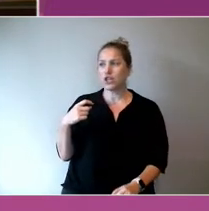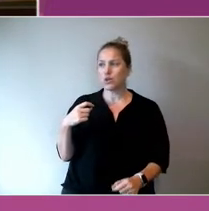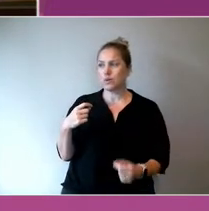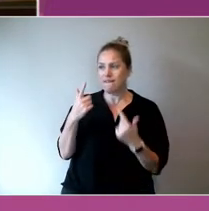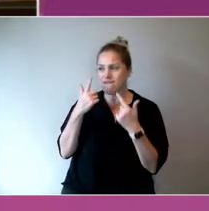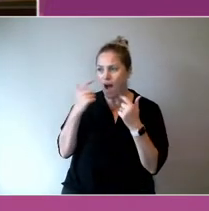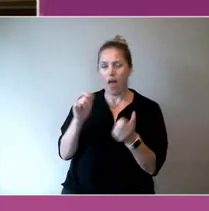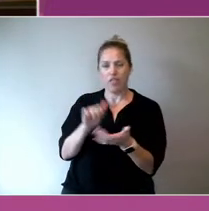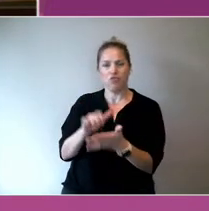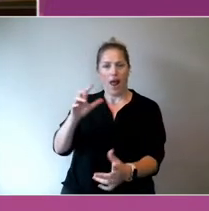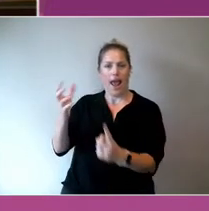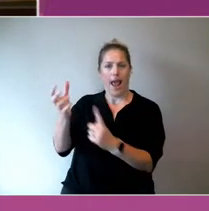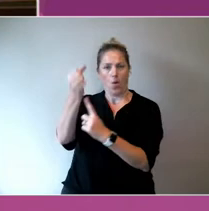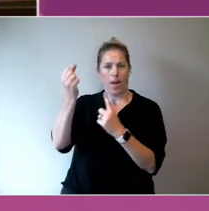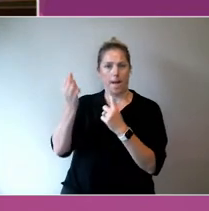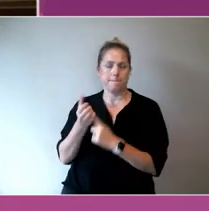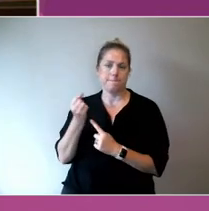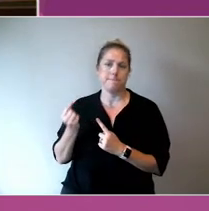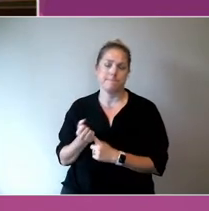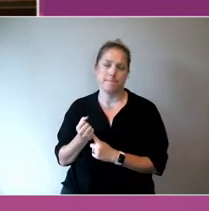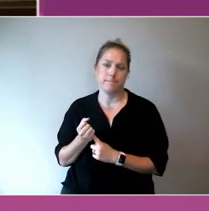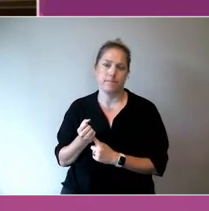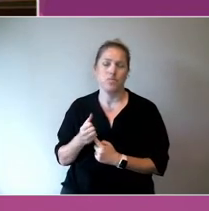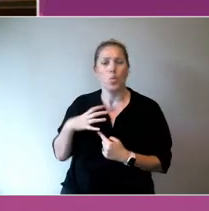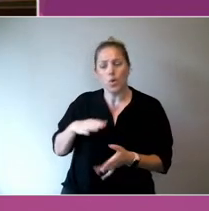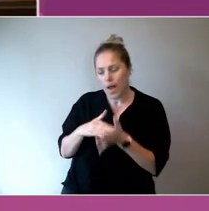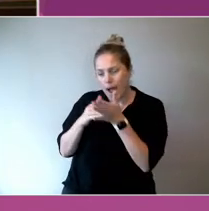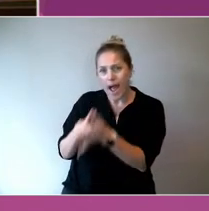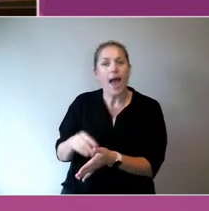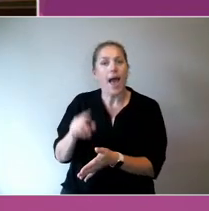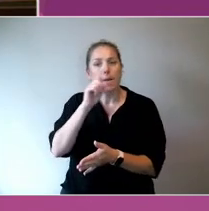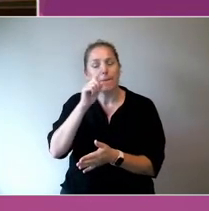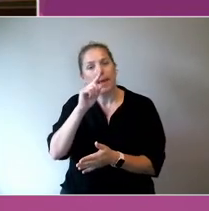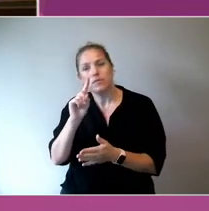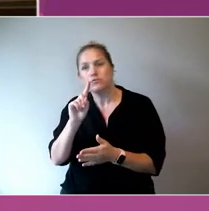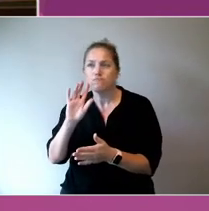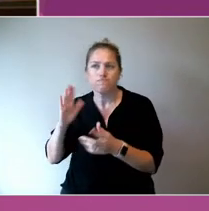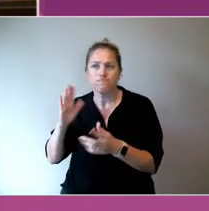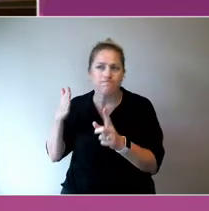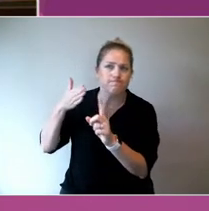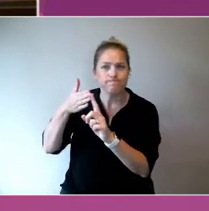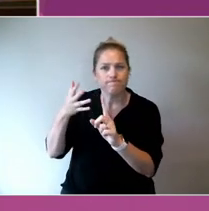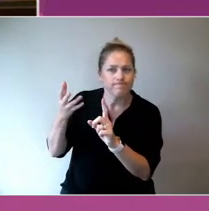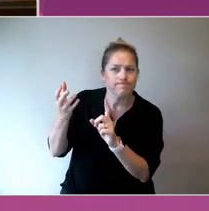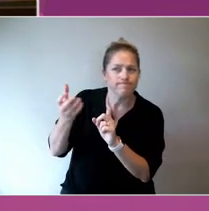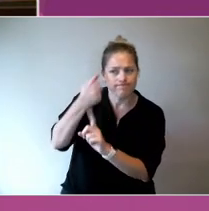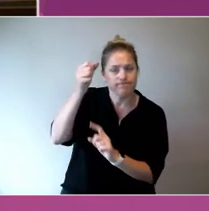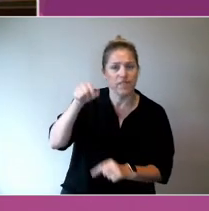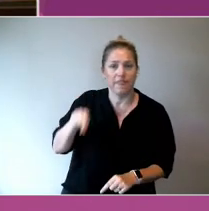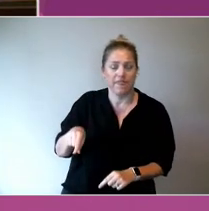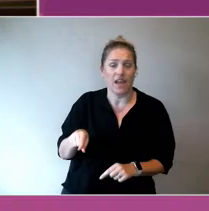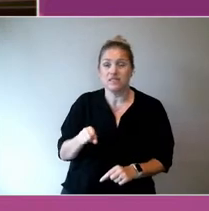And helping people further get to that outcome is that role of government.